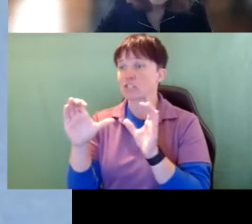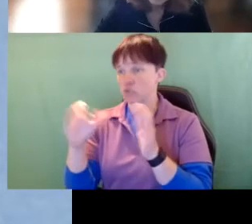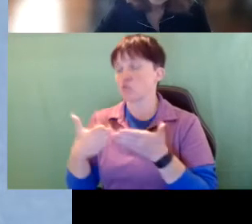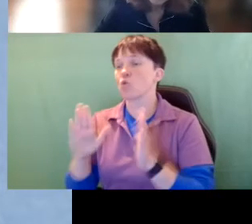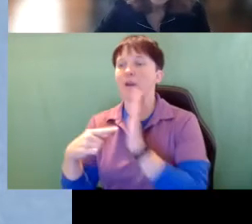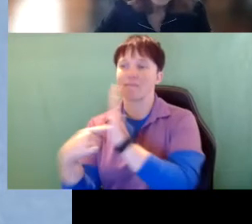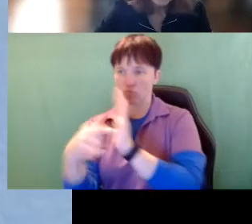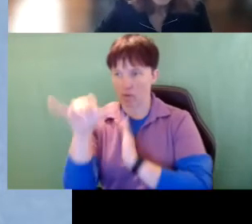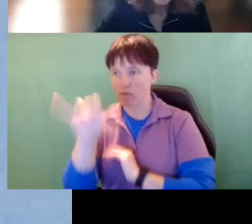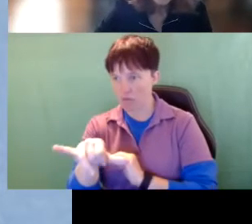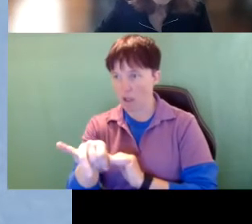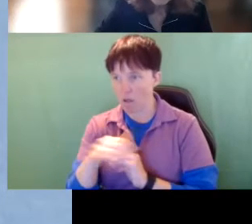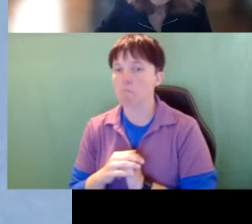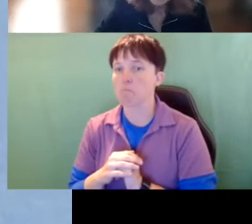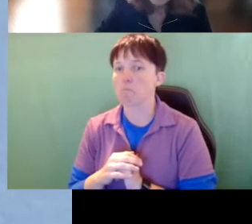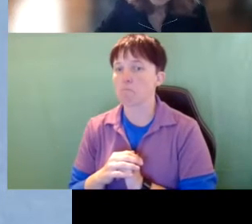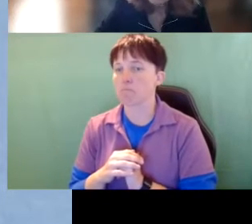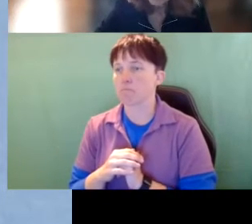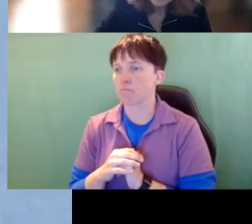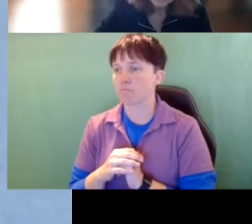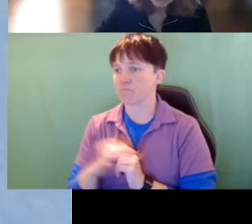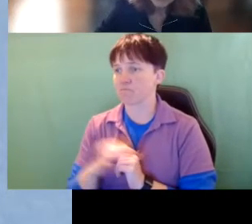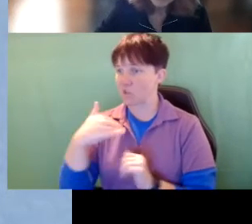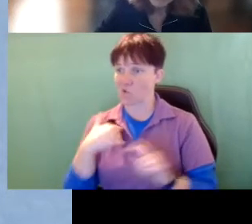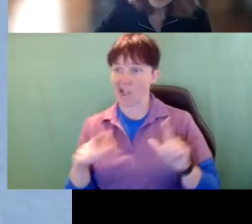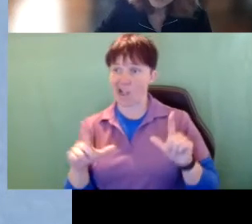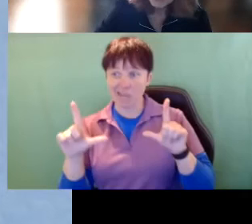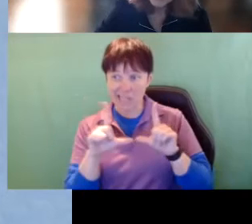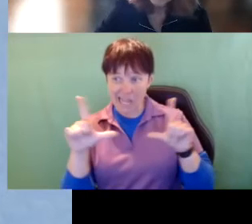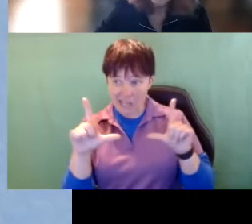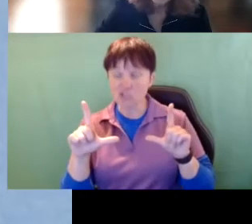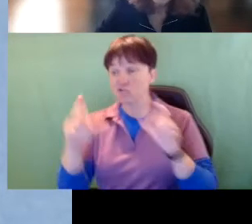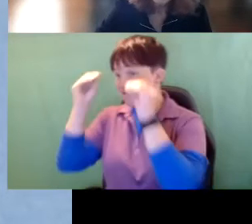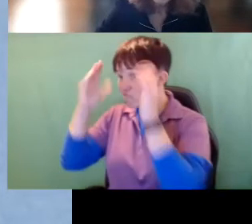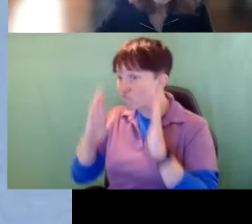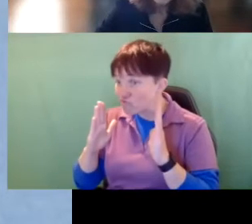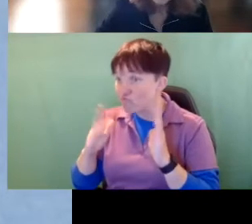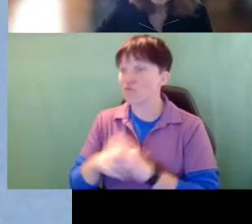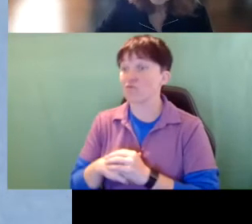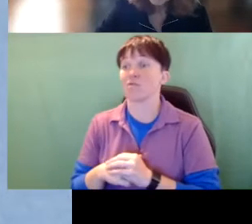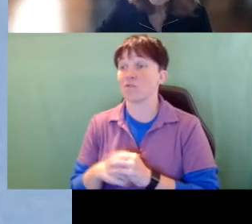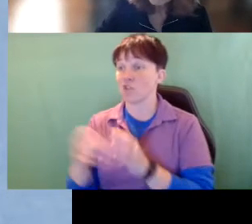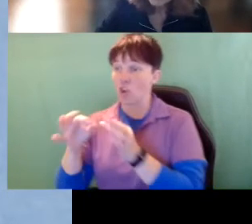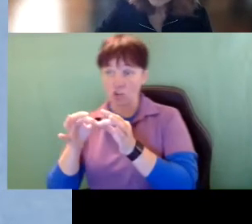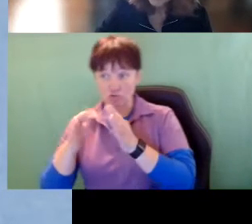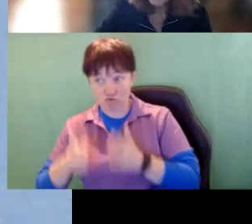So you know, just like you have licensure as a teacher, or an interpreter has licensure